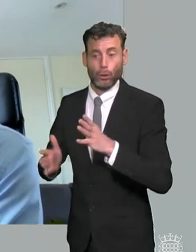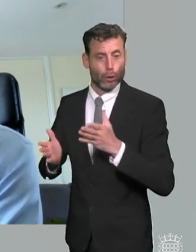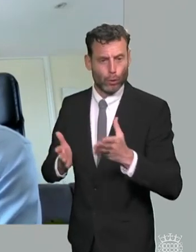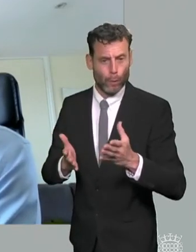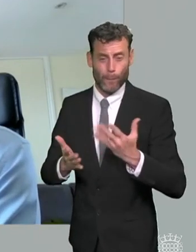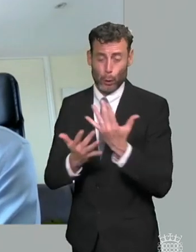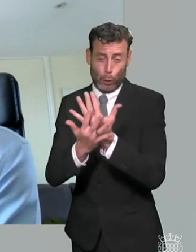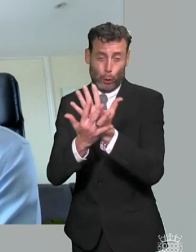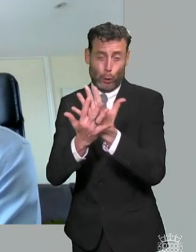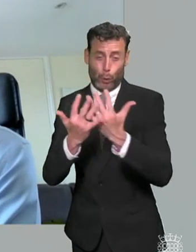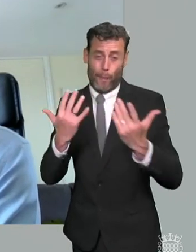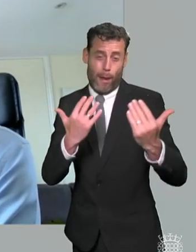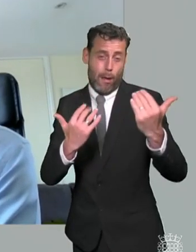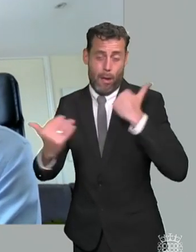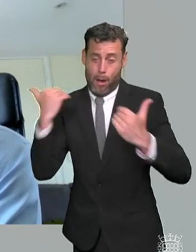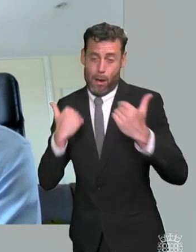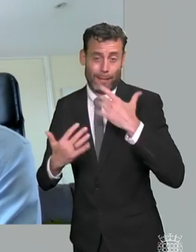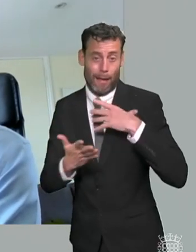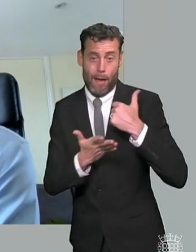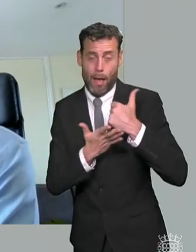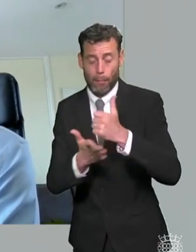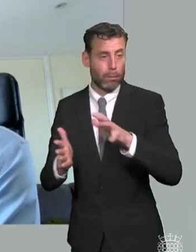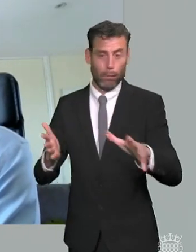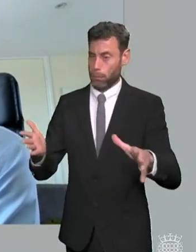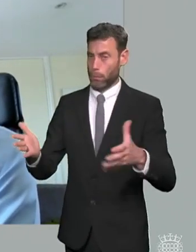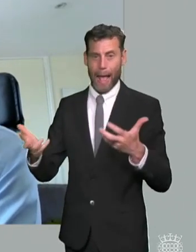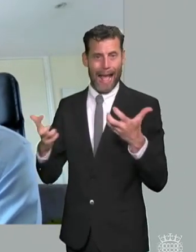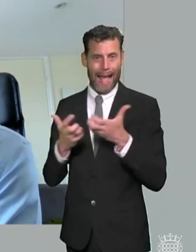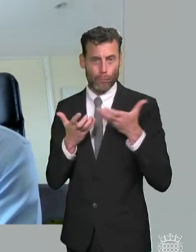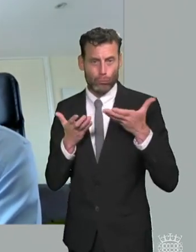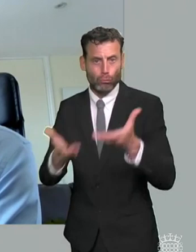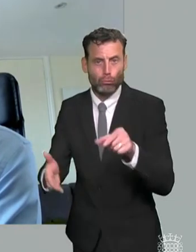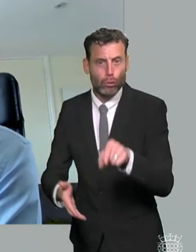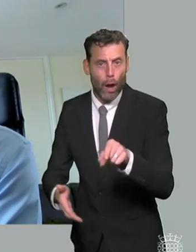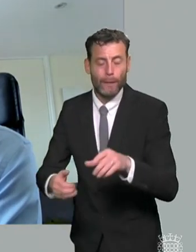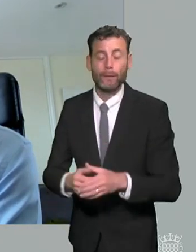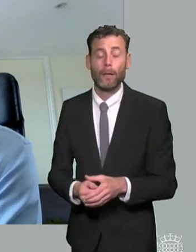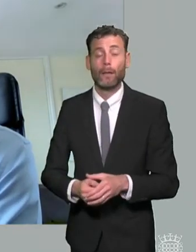exacerbated harms the and then you've got the the new cases that have come and so we're